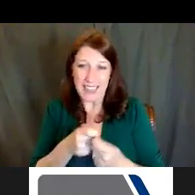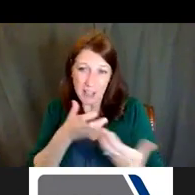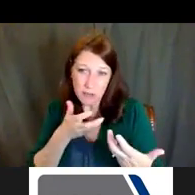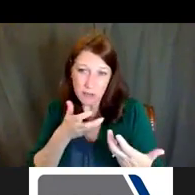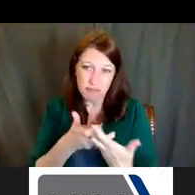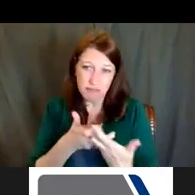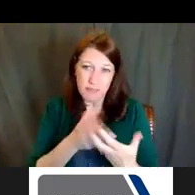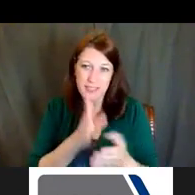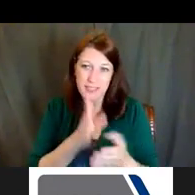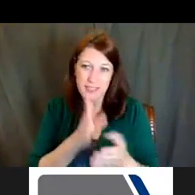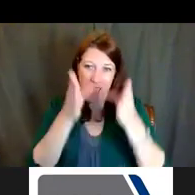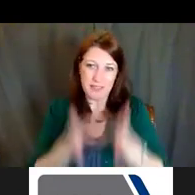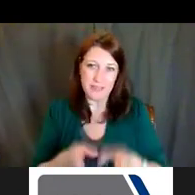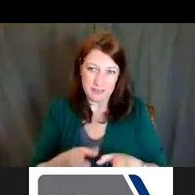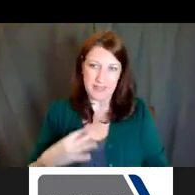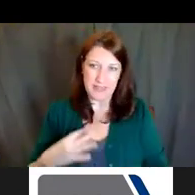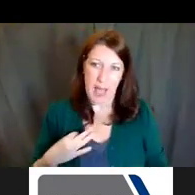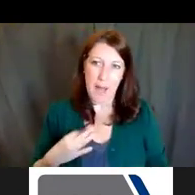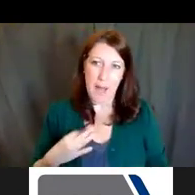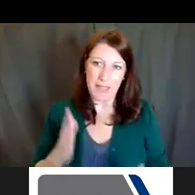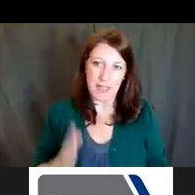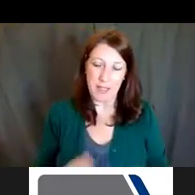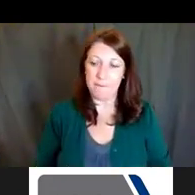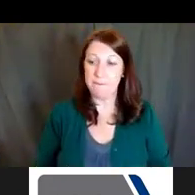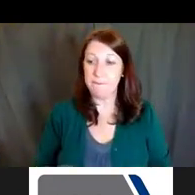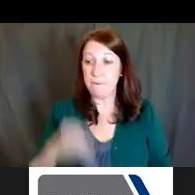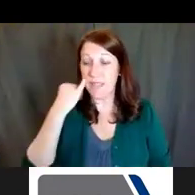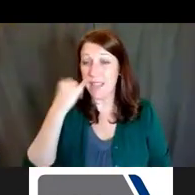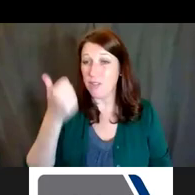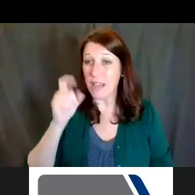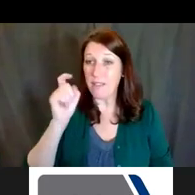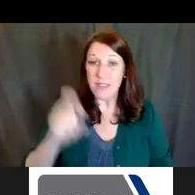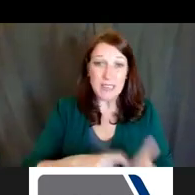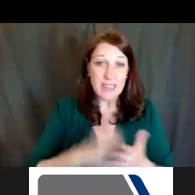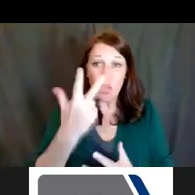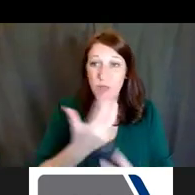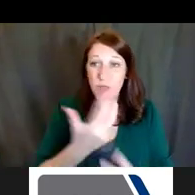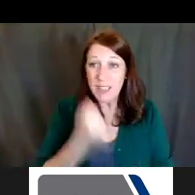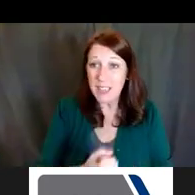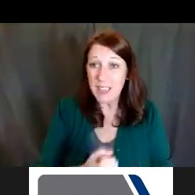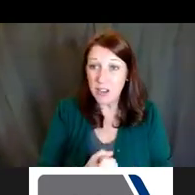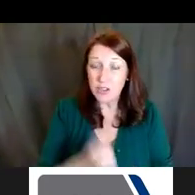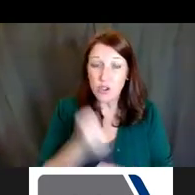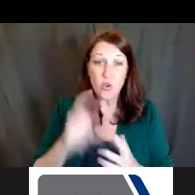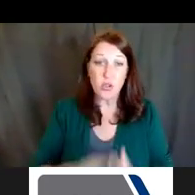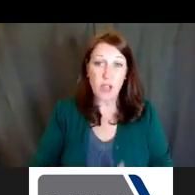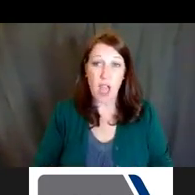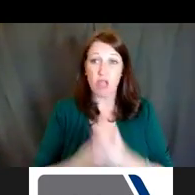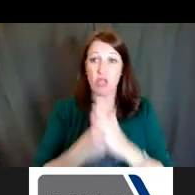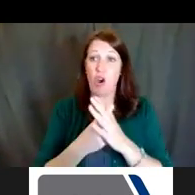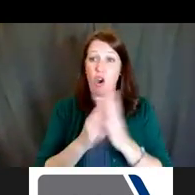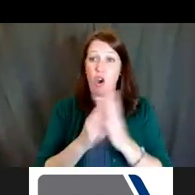So if you need three years, and you can launch into an independent research career